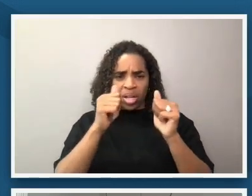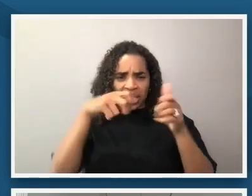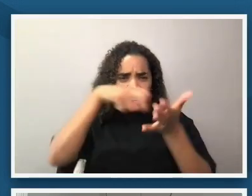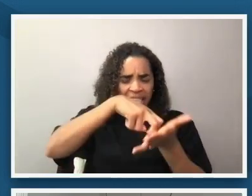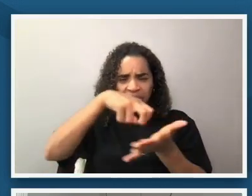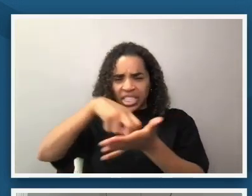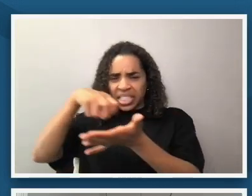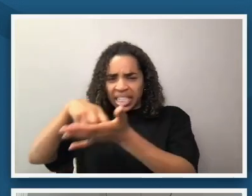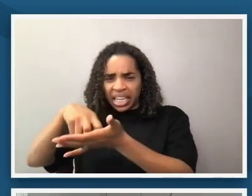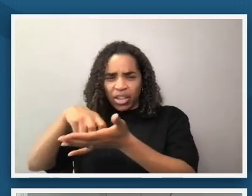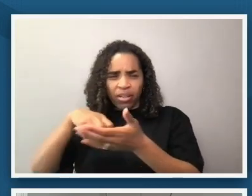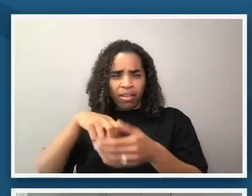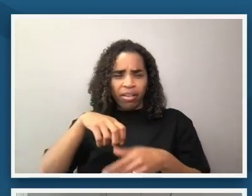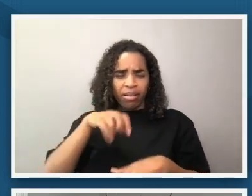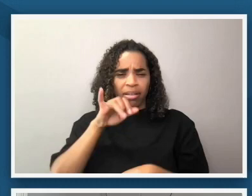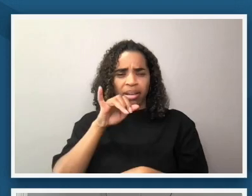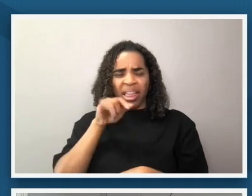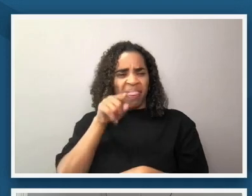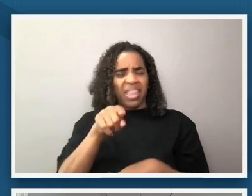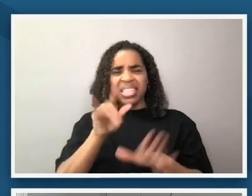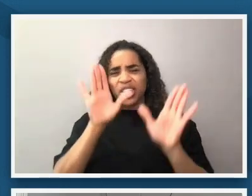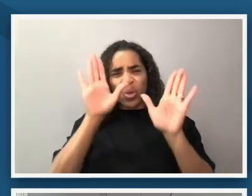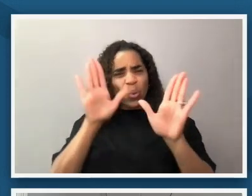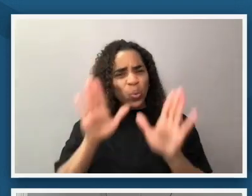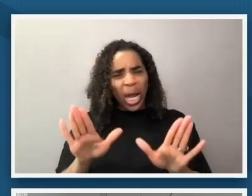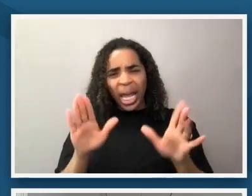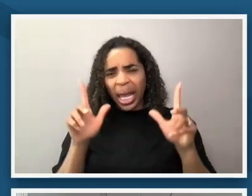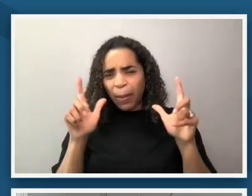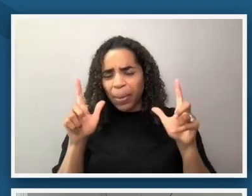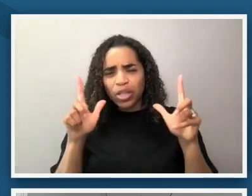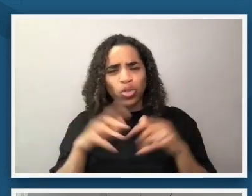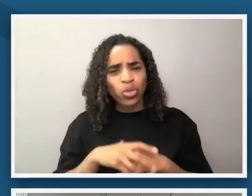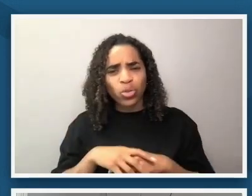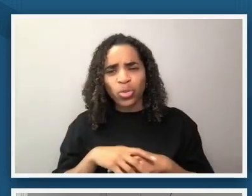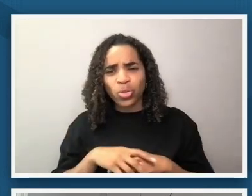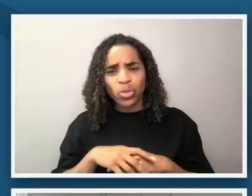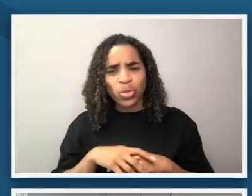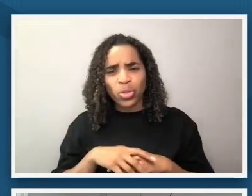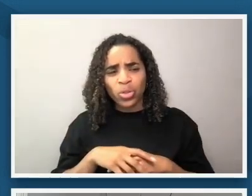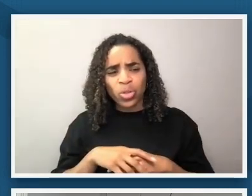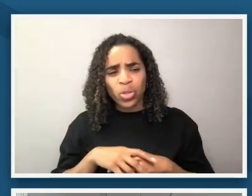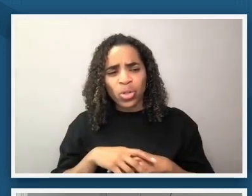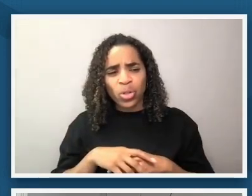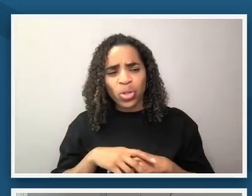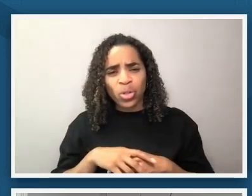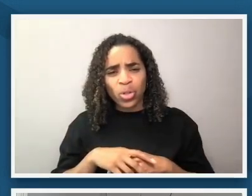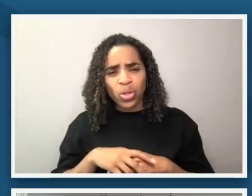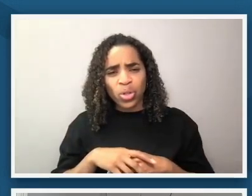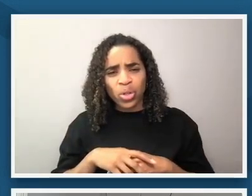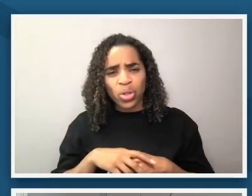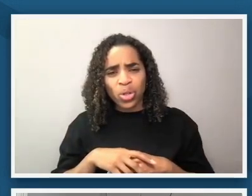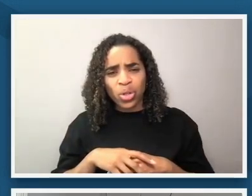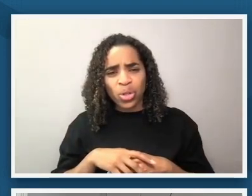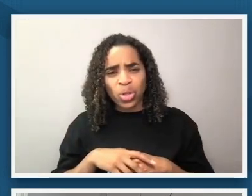a great photo it is and how smart